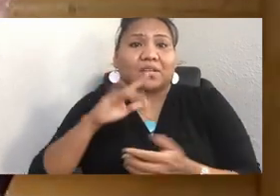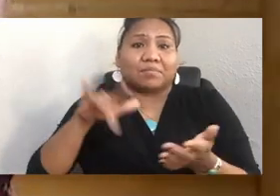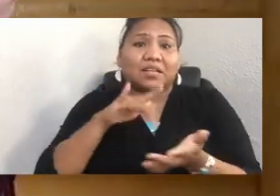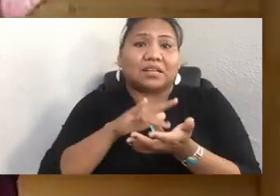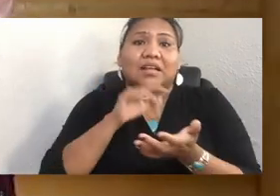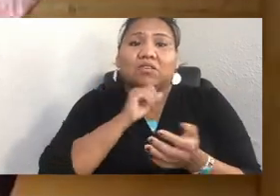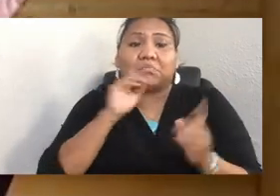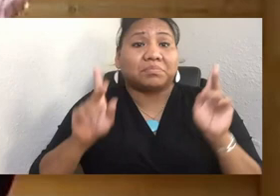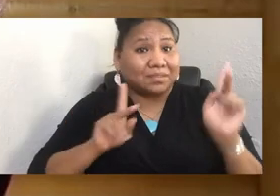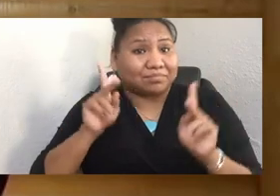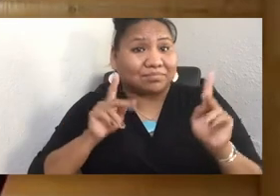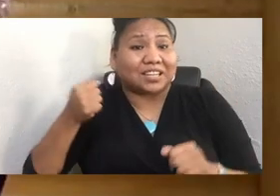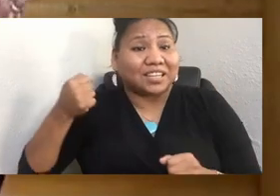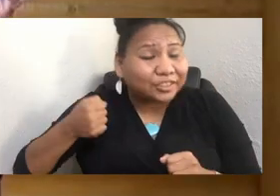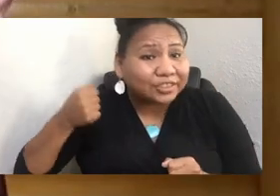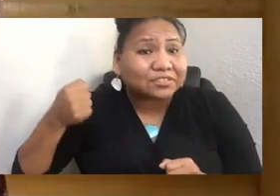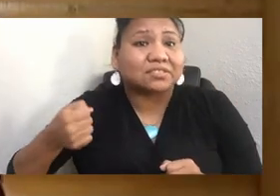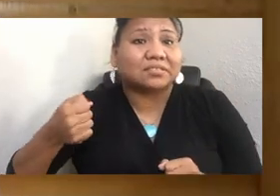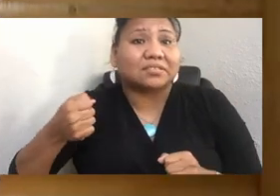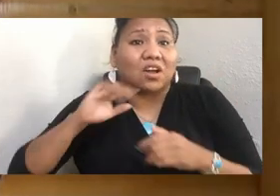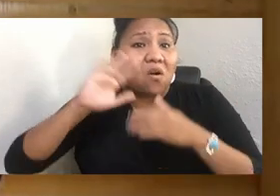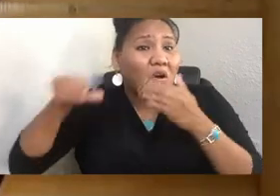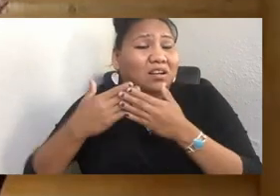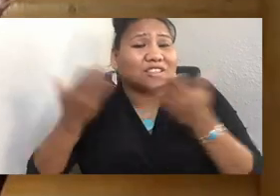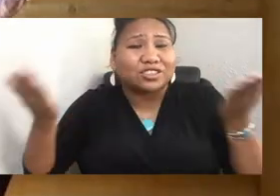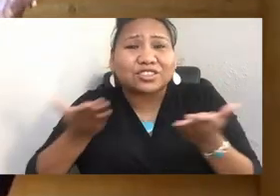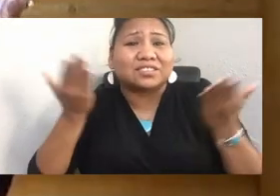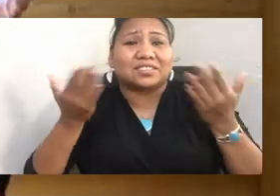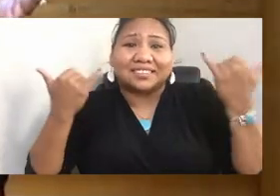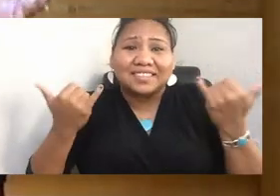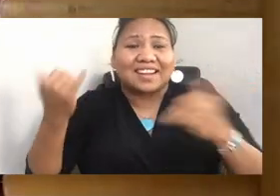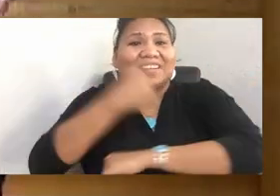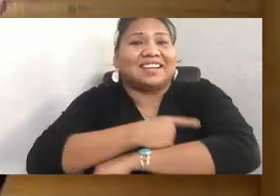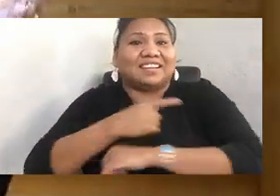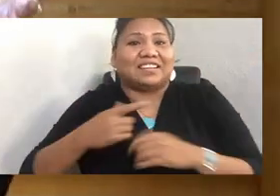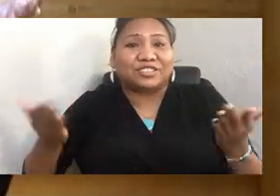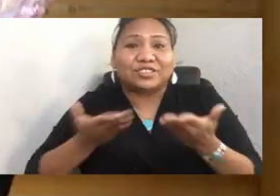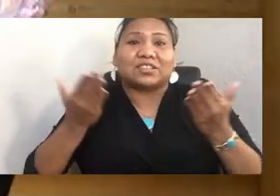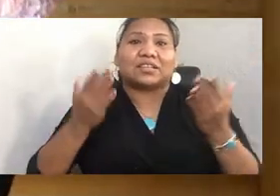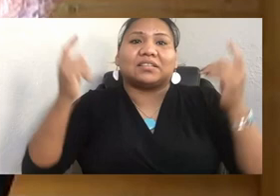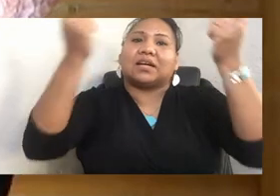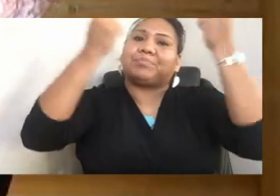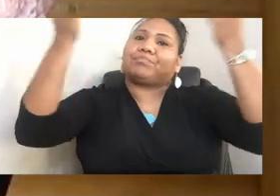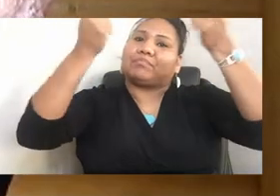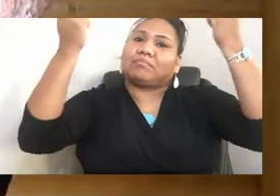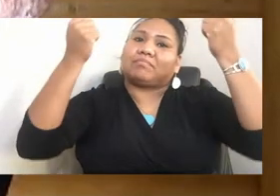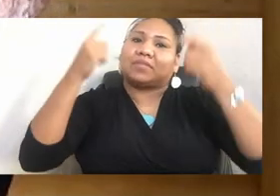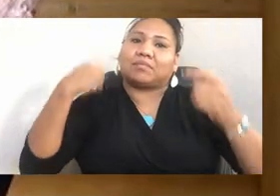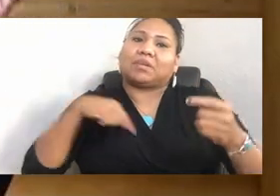We are all here today, and we have to celebrate this day because we are here.